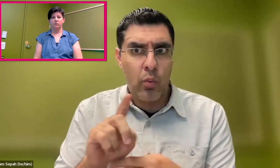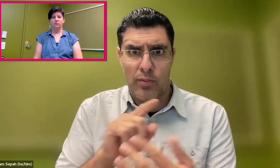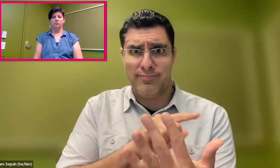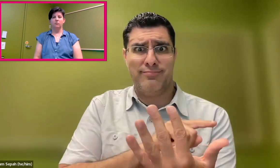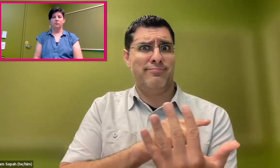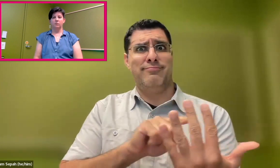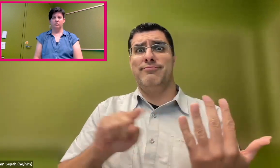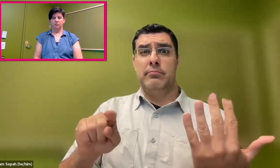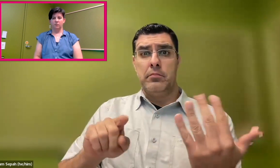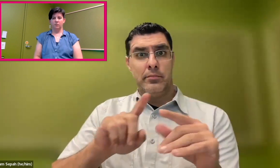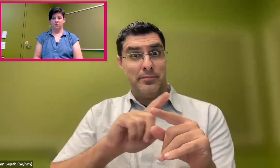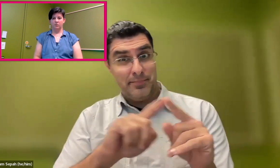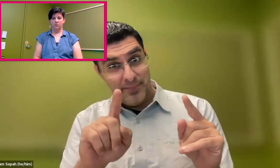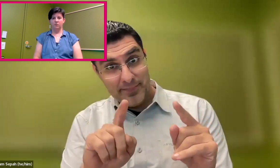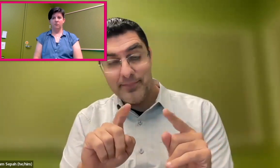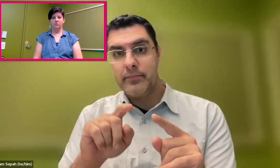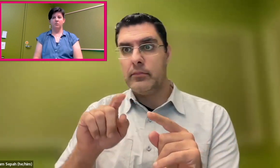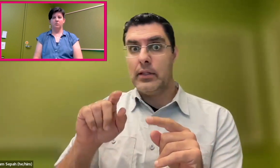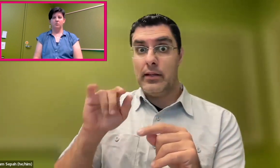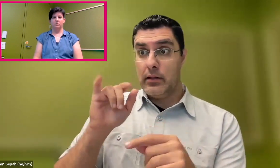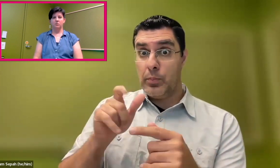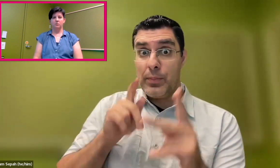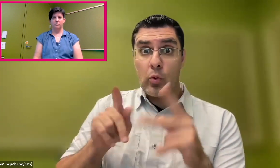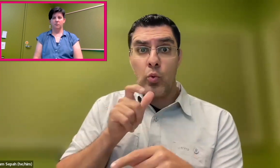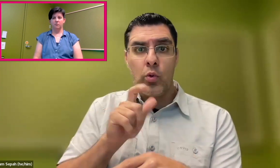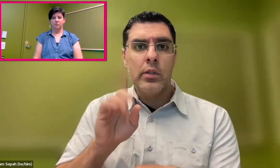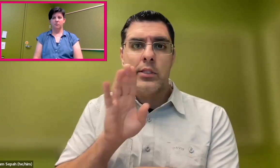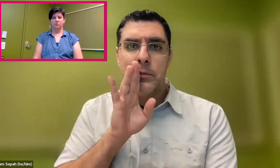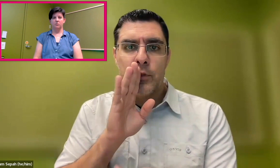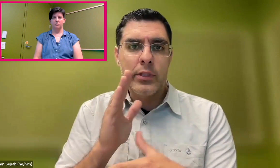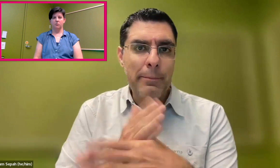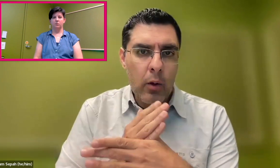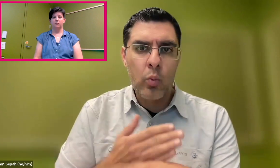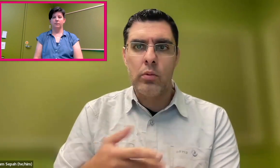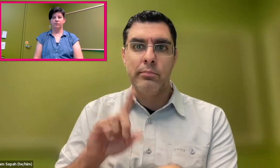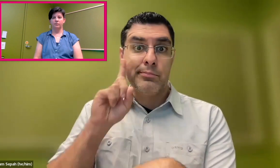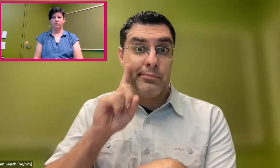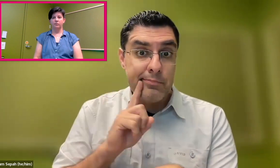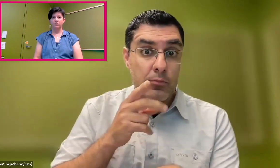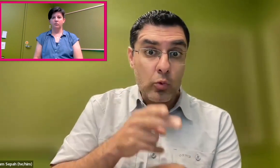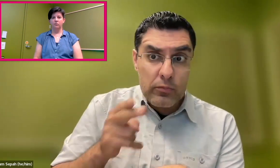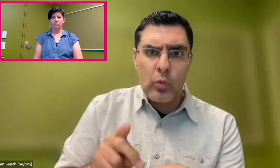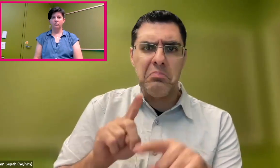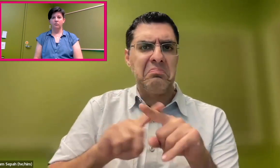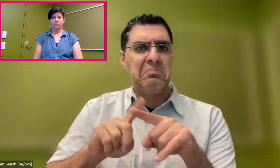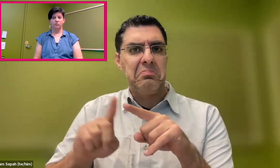have to touch a screen anymore. You can just use your voice to have all sorts of magical things happen. But for people who are speech-impaired, deaf,